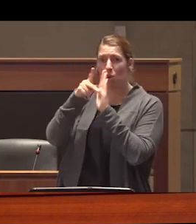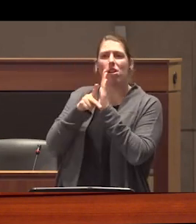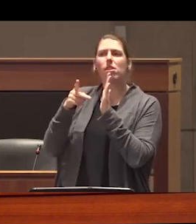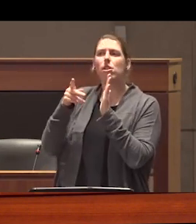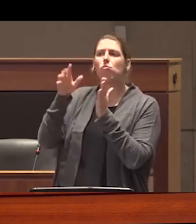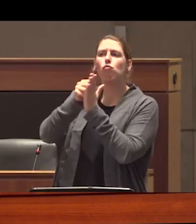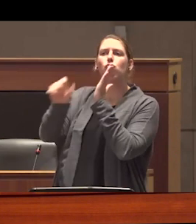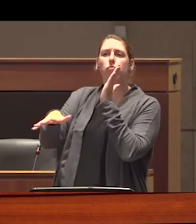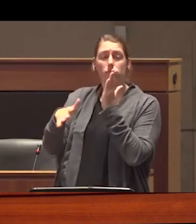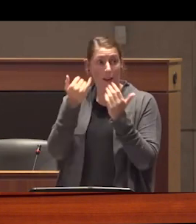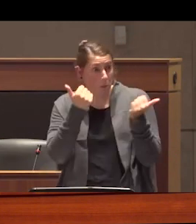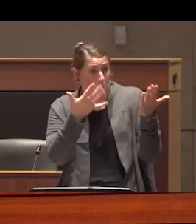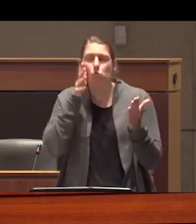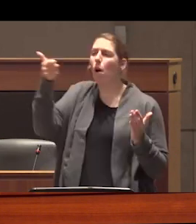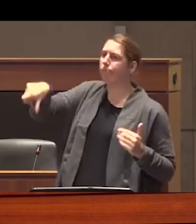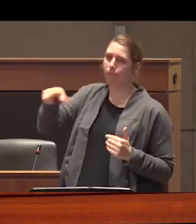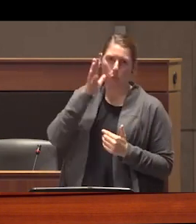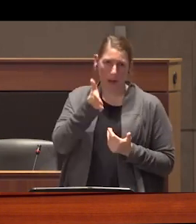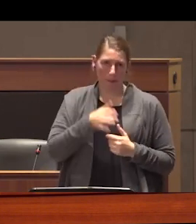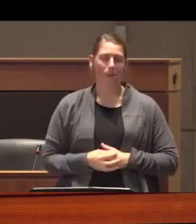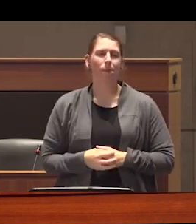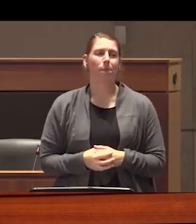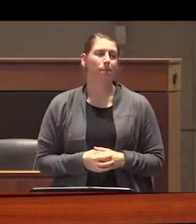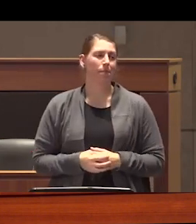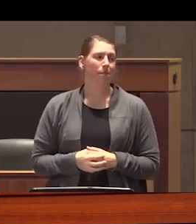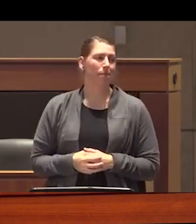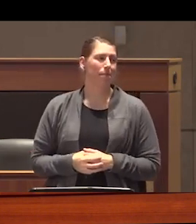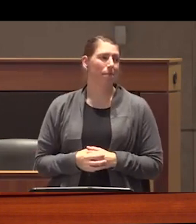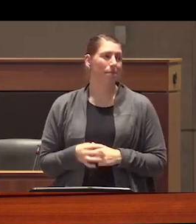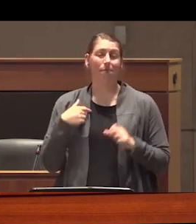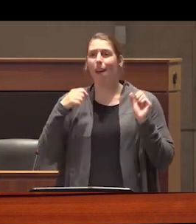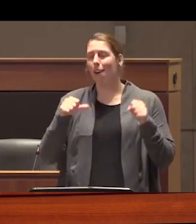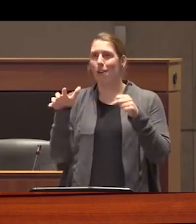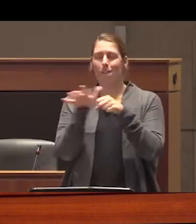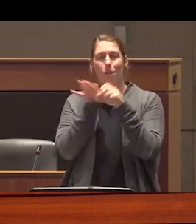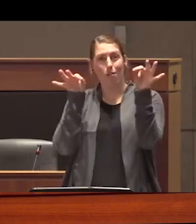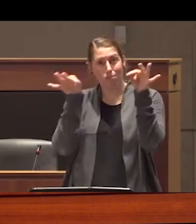whenever it is being proposed I could dedicate an entire talk to the treatment industry and